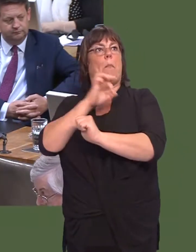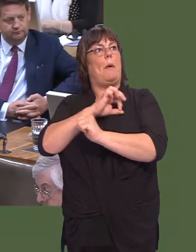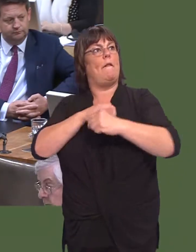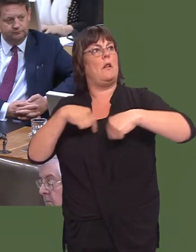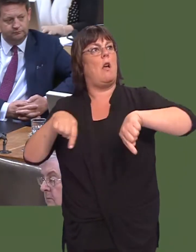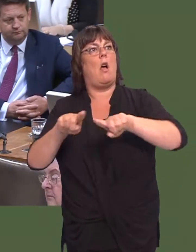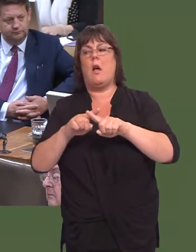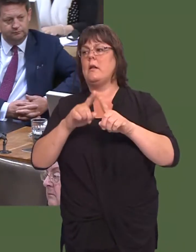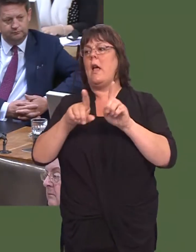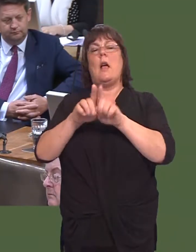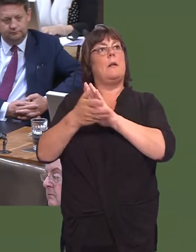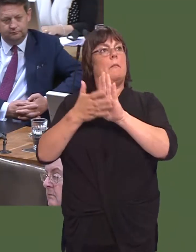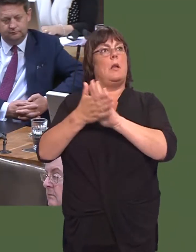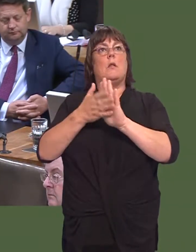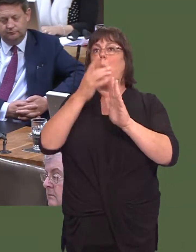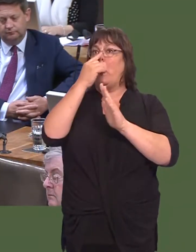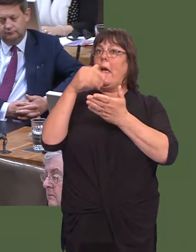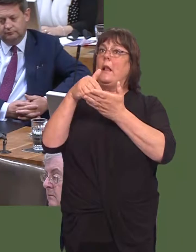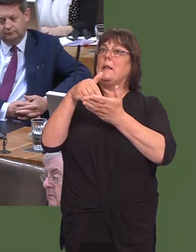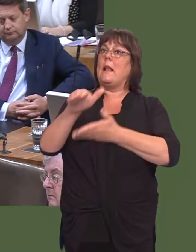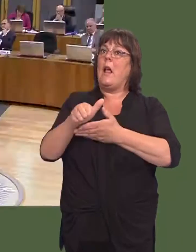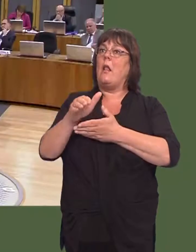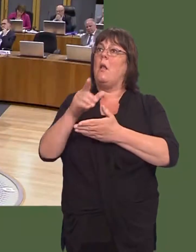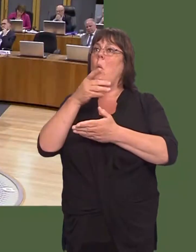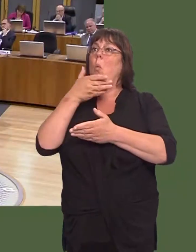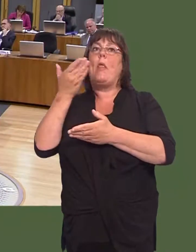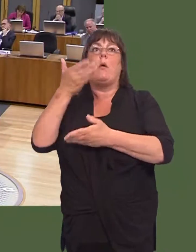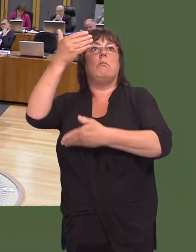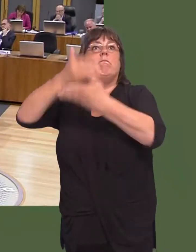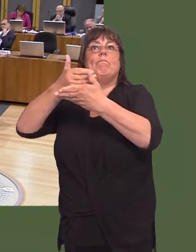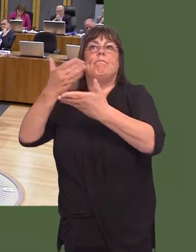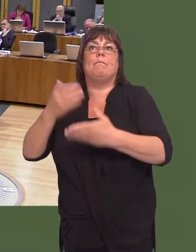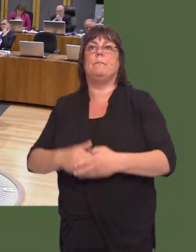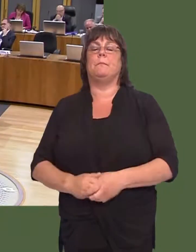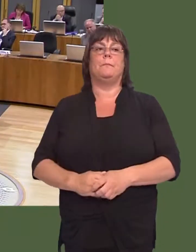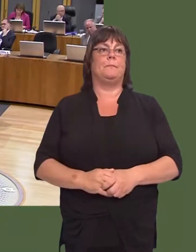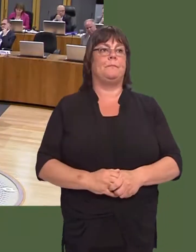all, and, above all else, allows us to sell without any kind of obstacle in that European market.